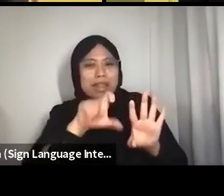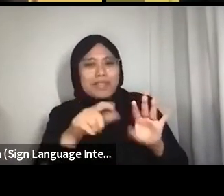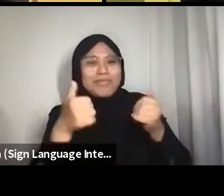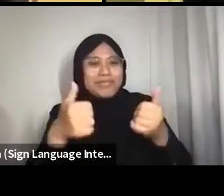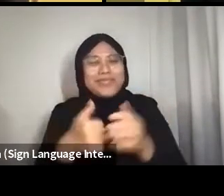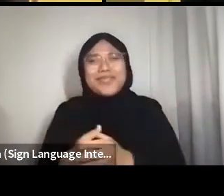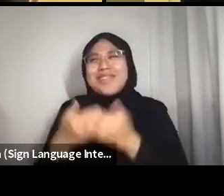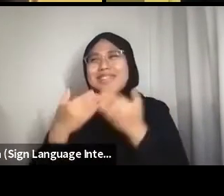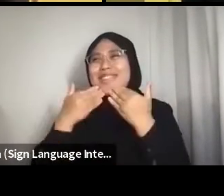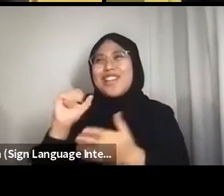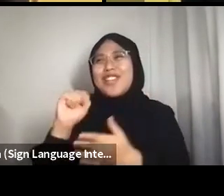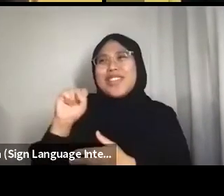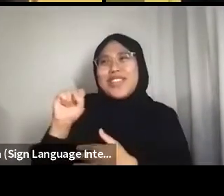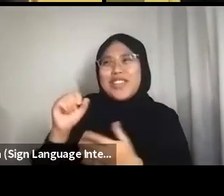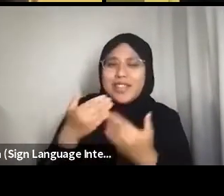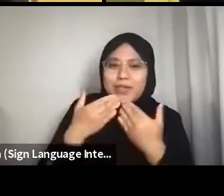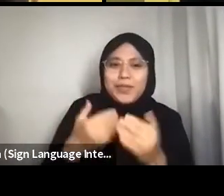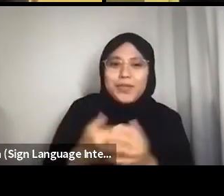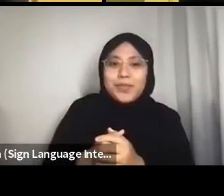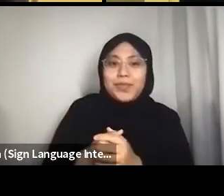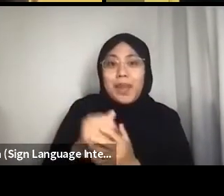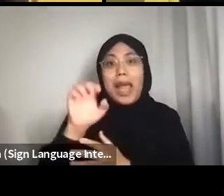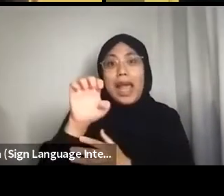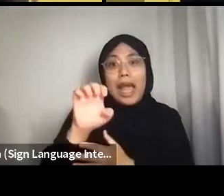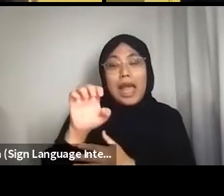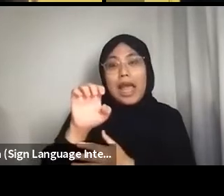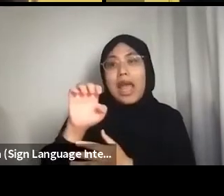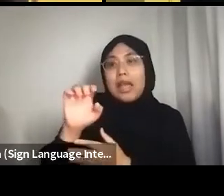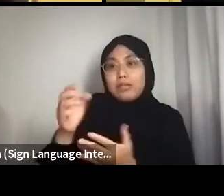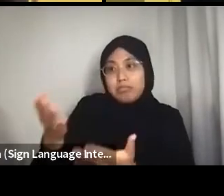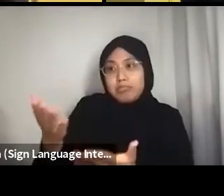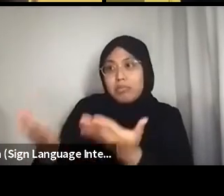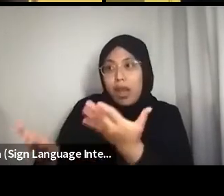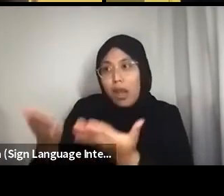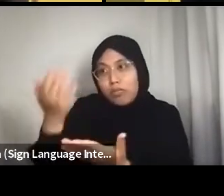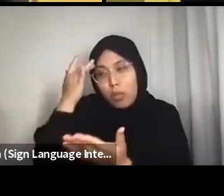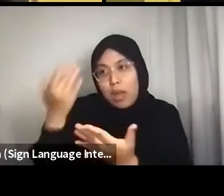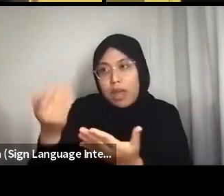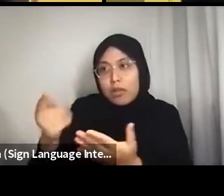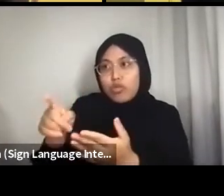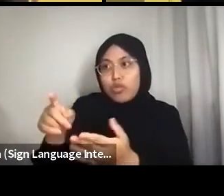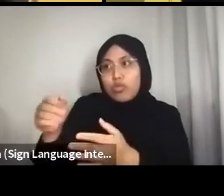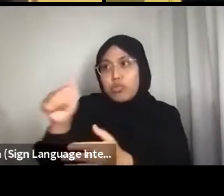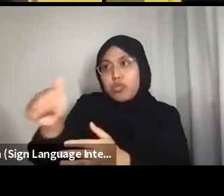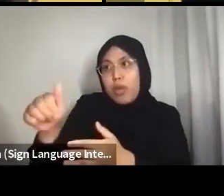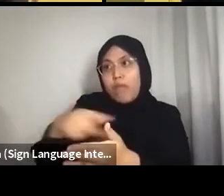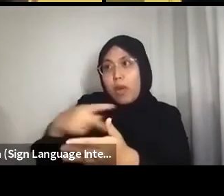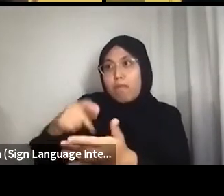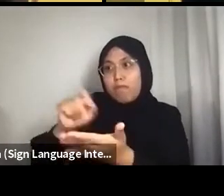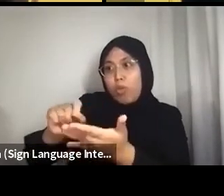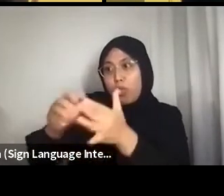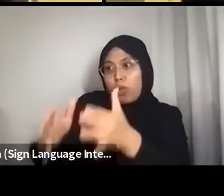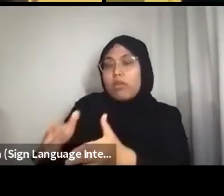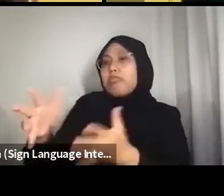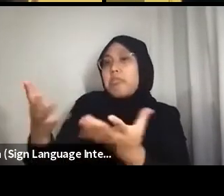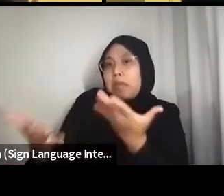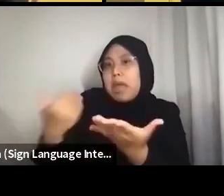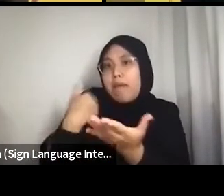Esther, I wonder if as a poet, you might have thoughts about this?